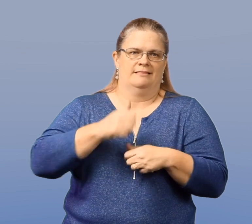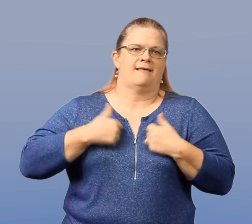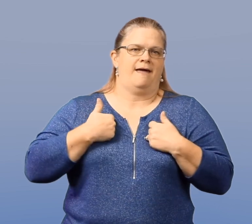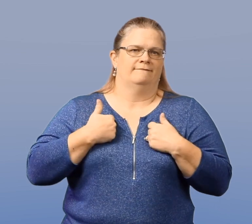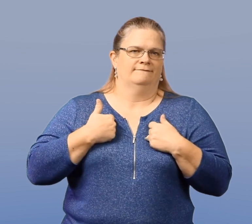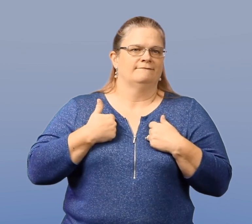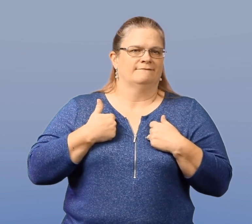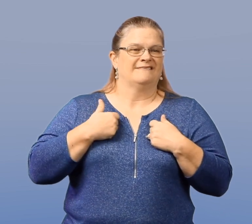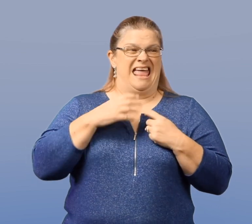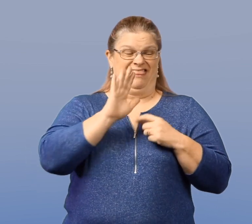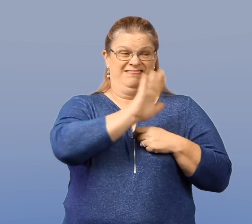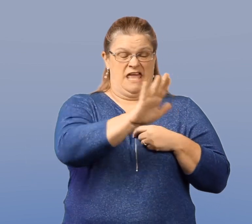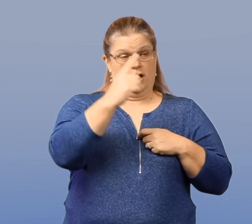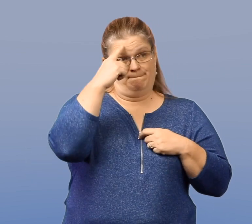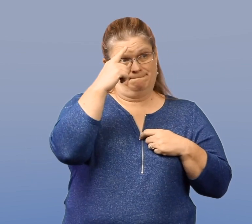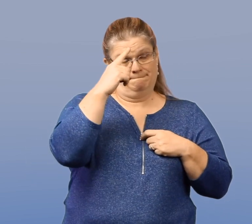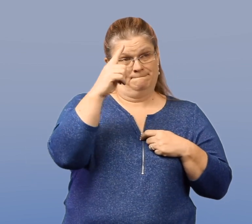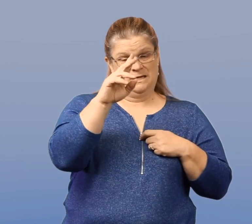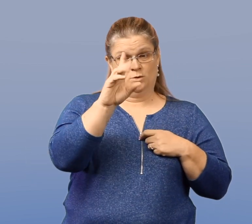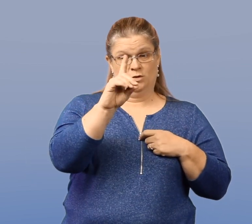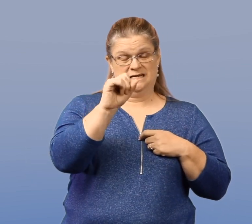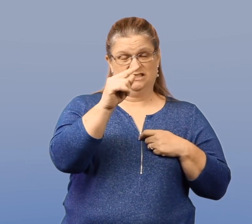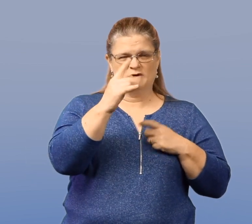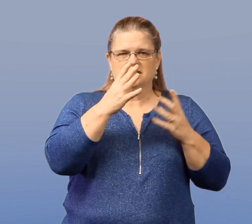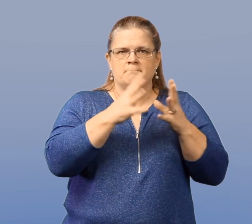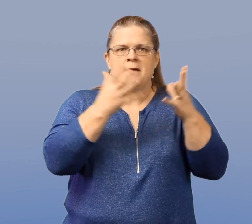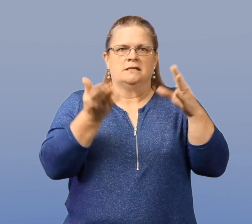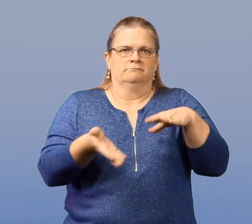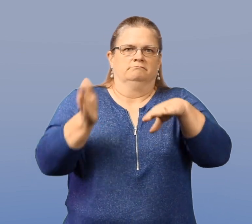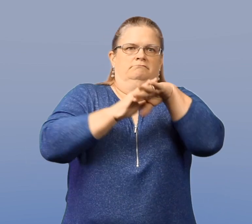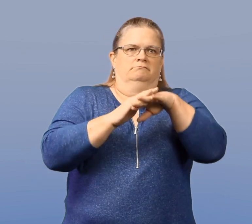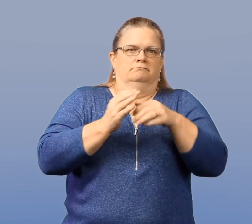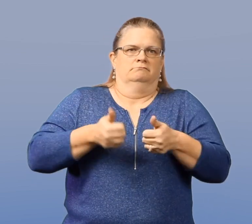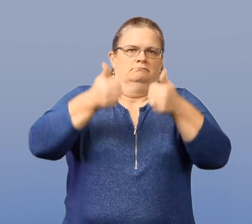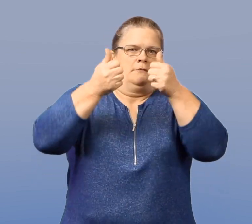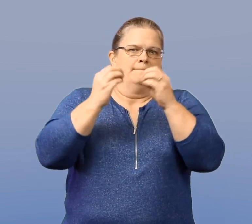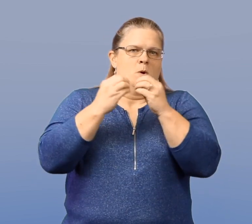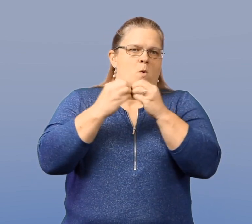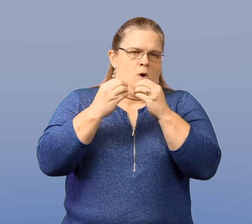And their mental distress is oftentimes elevated.